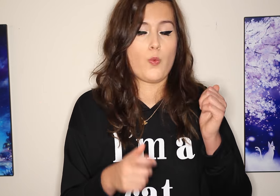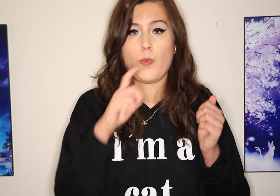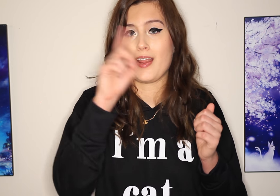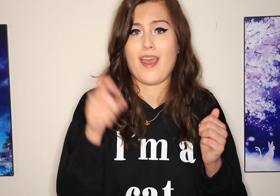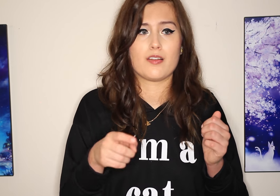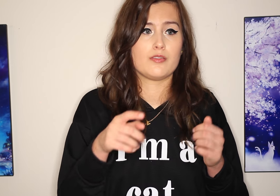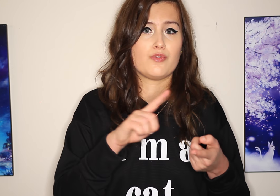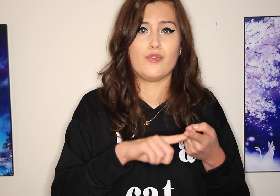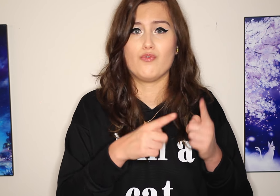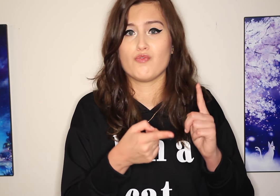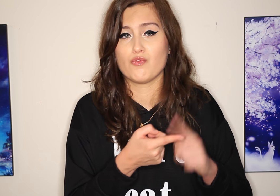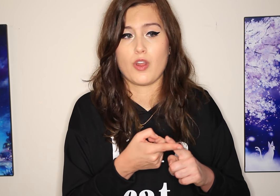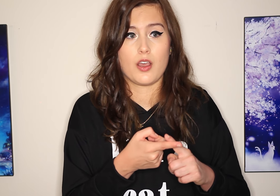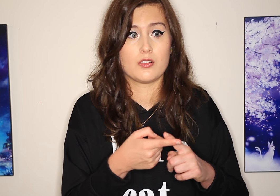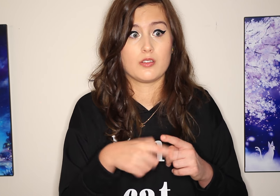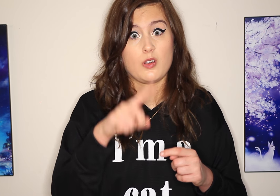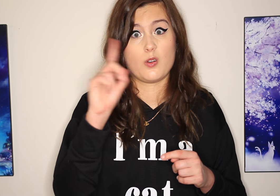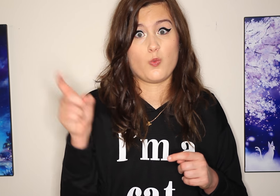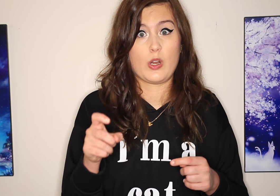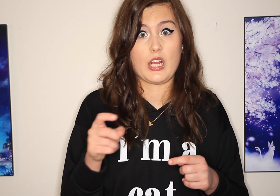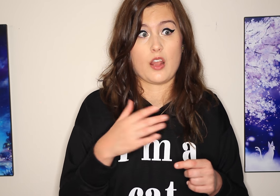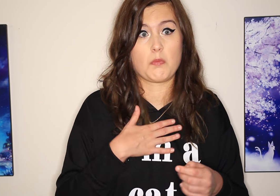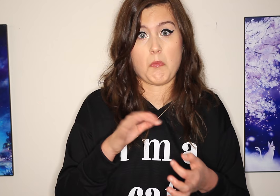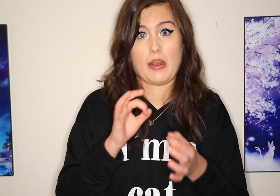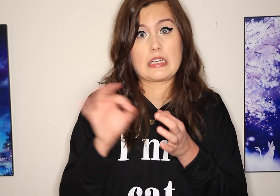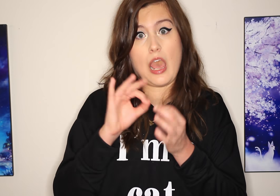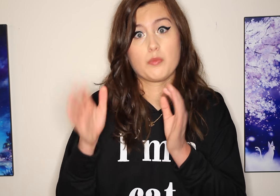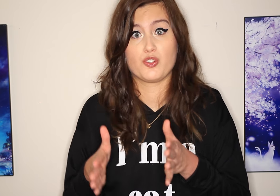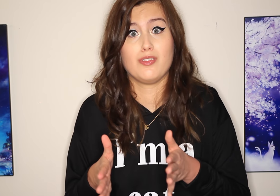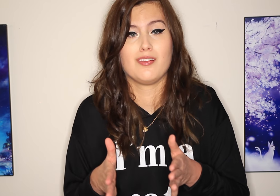We asked our friends. We even asked my captioner.